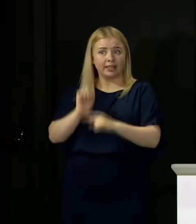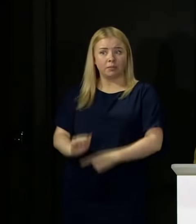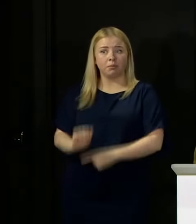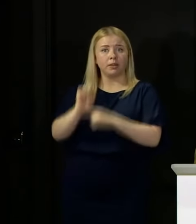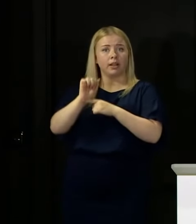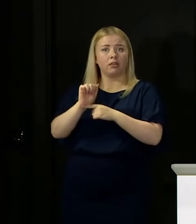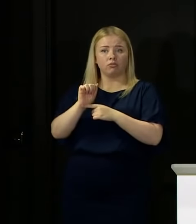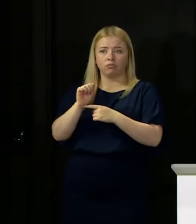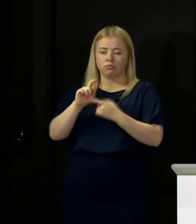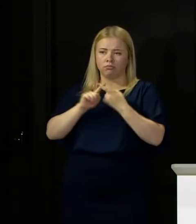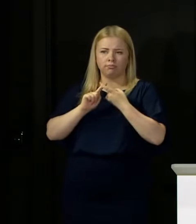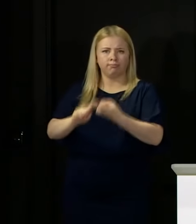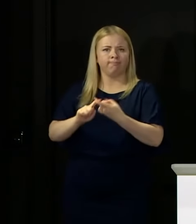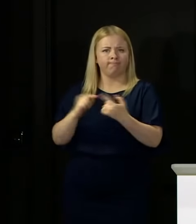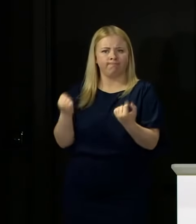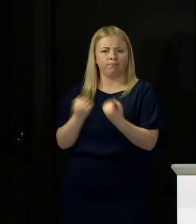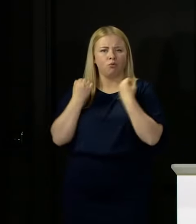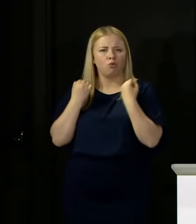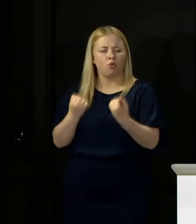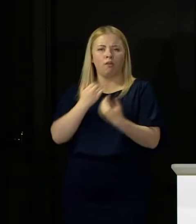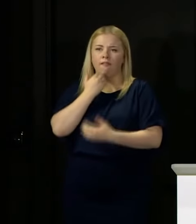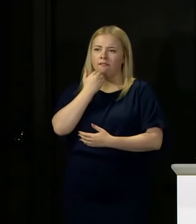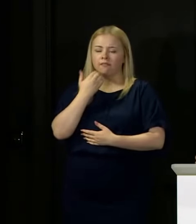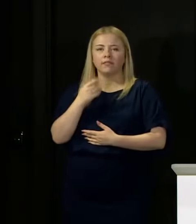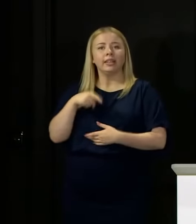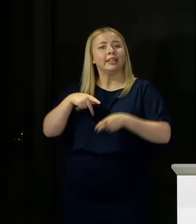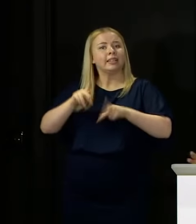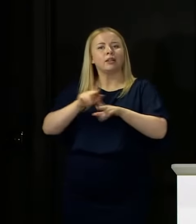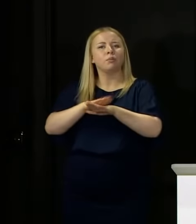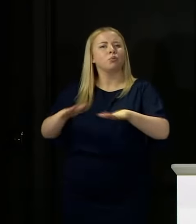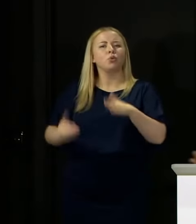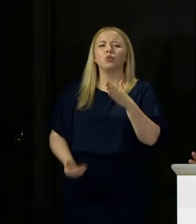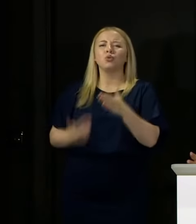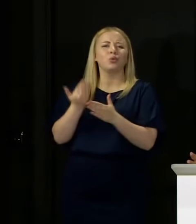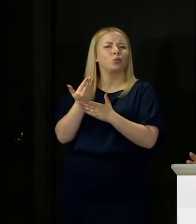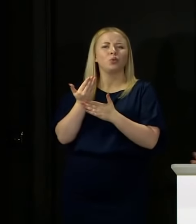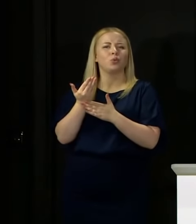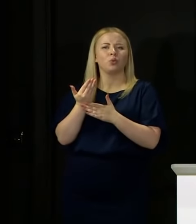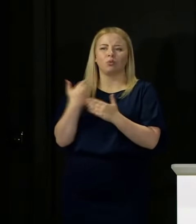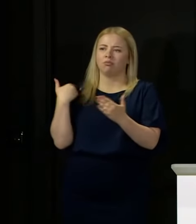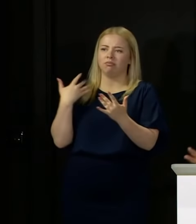It is a system that is not entirely new, we have always had contact tracing place, but